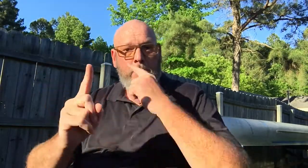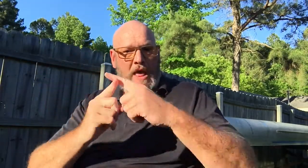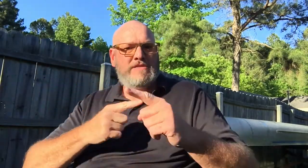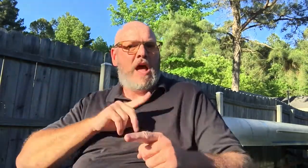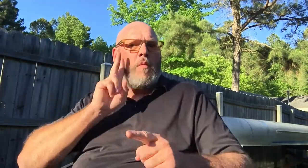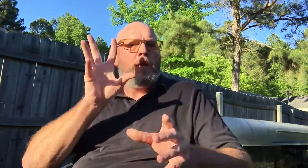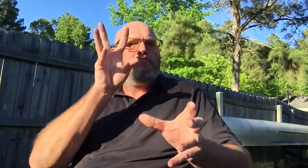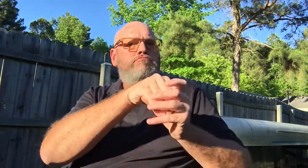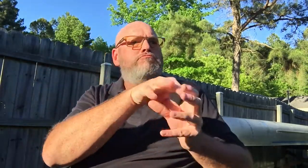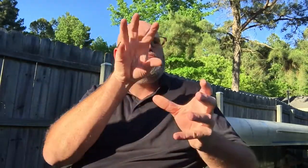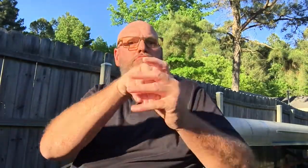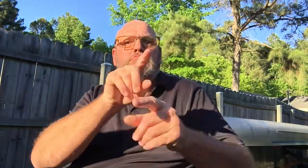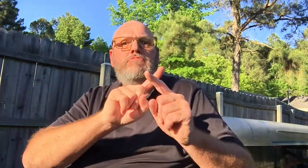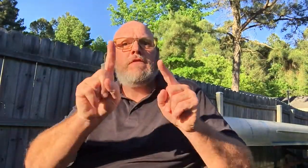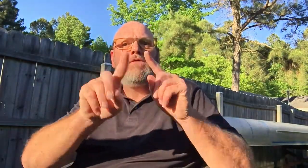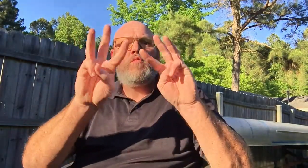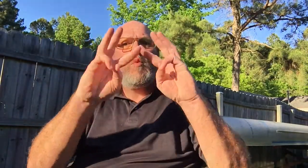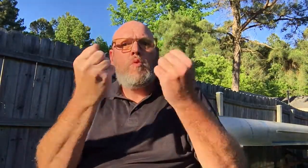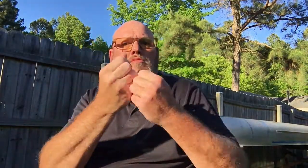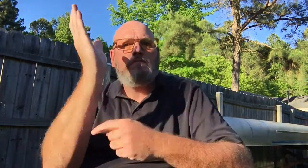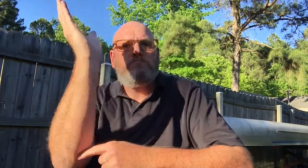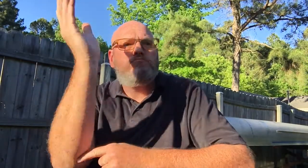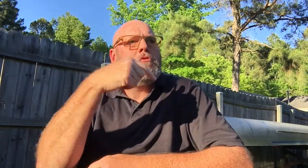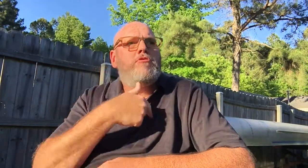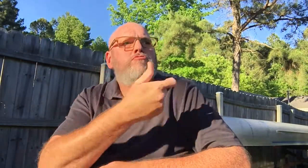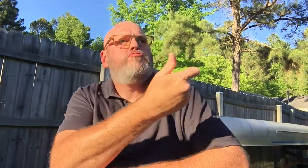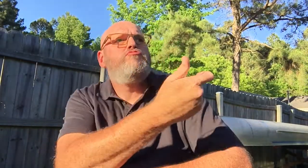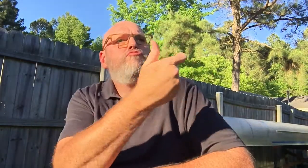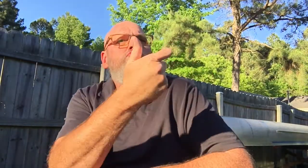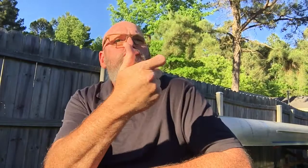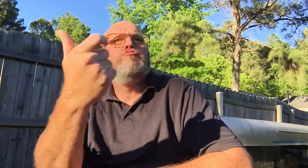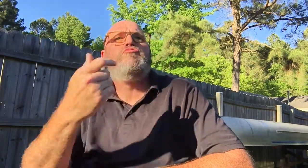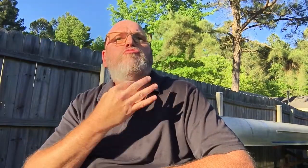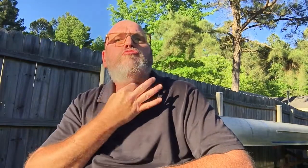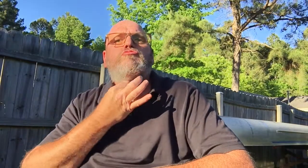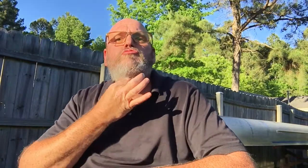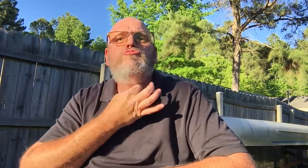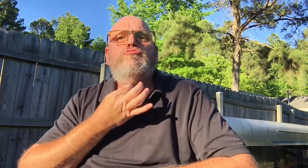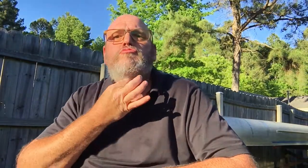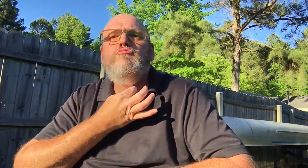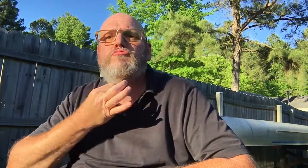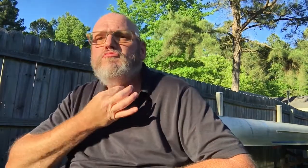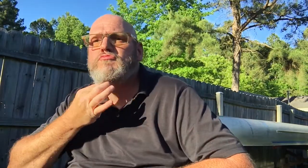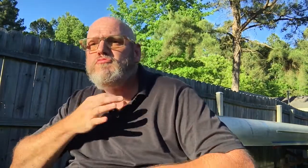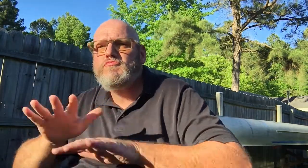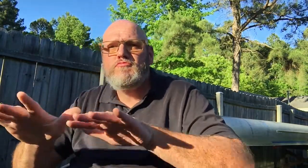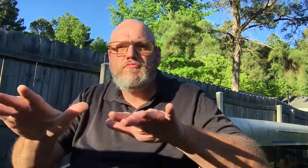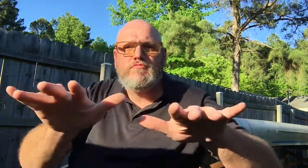Plus I will participate in the various workshops and I'll be there learning, as well.